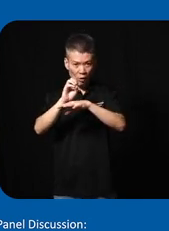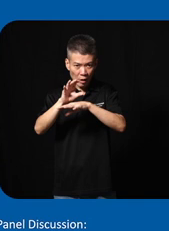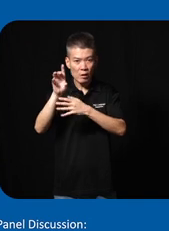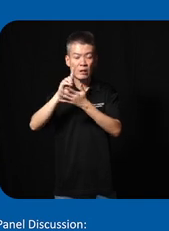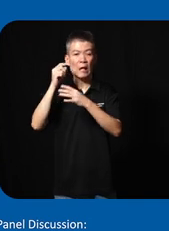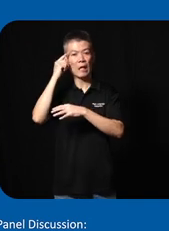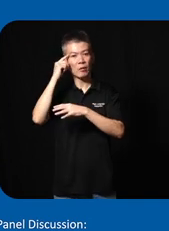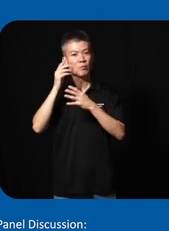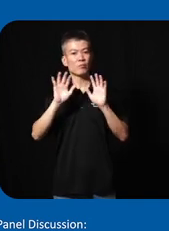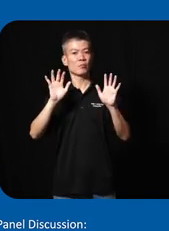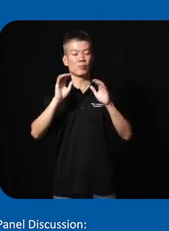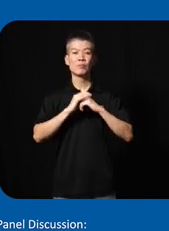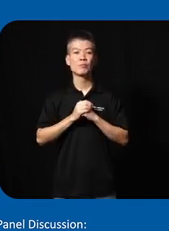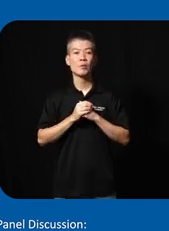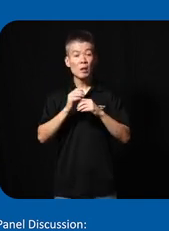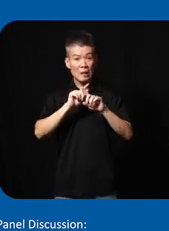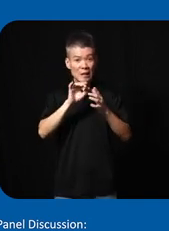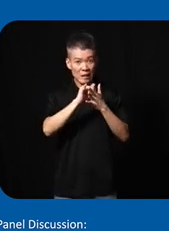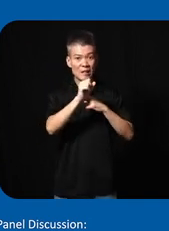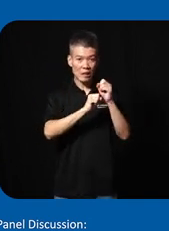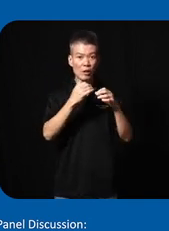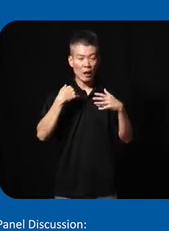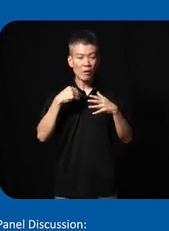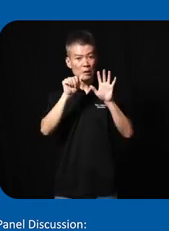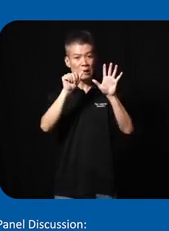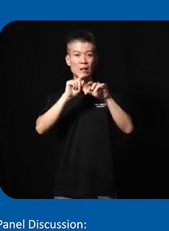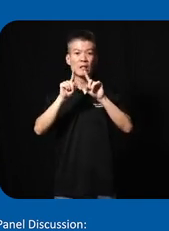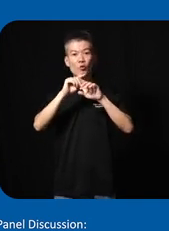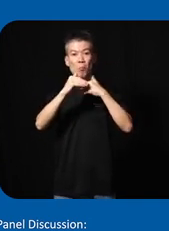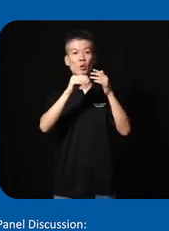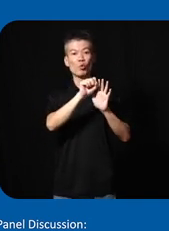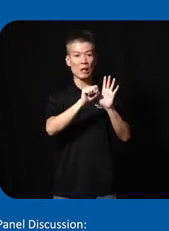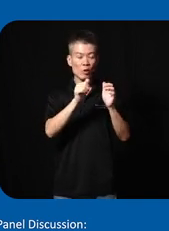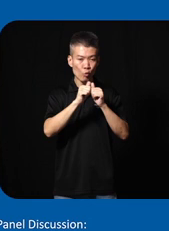thinking and that was that but this year we had six different build sessions with the Community